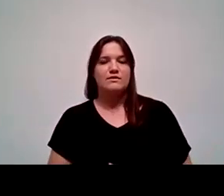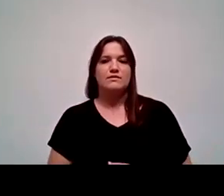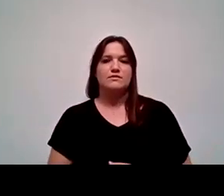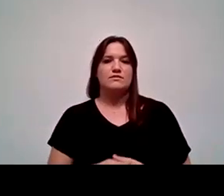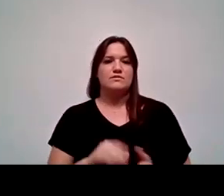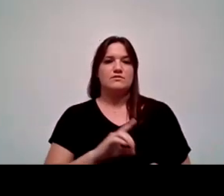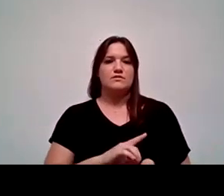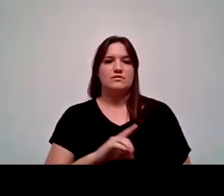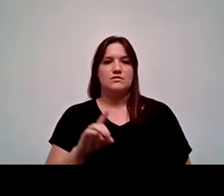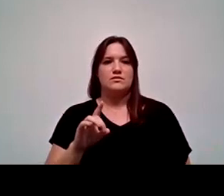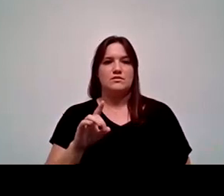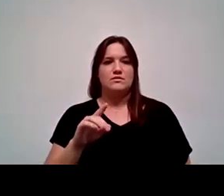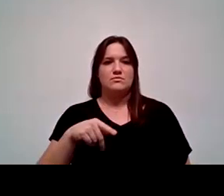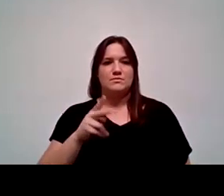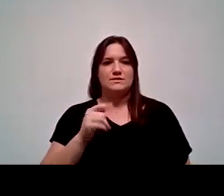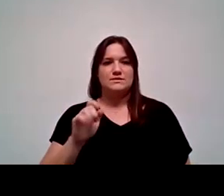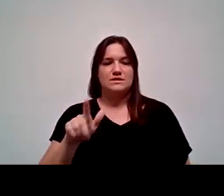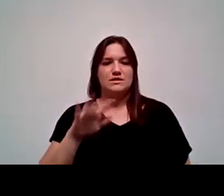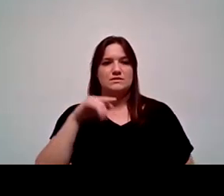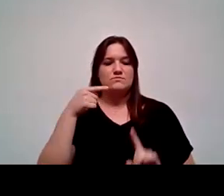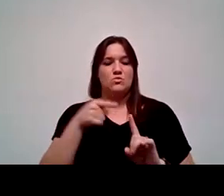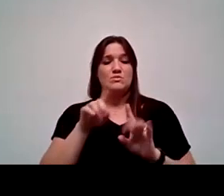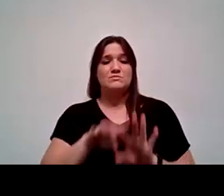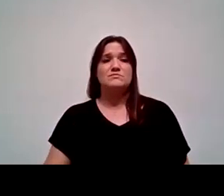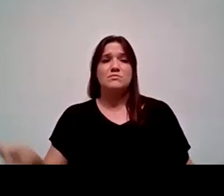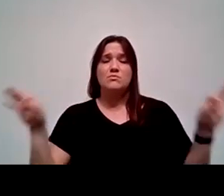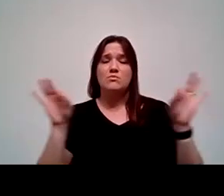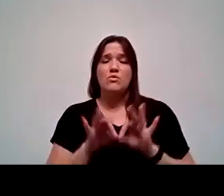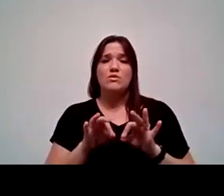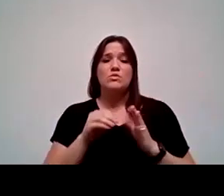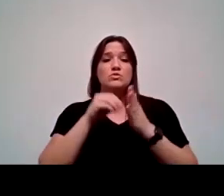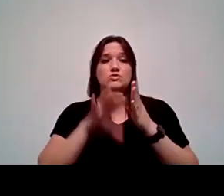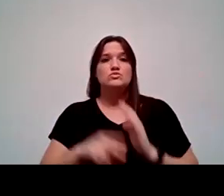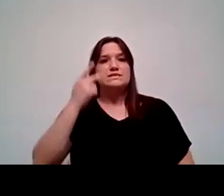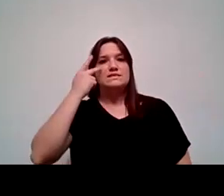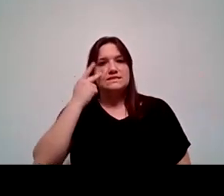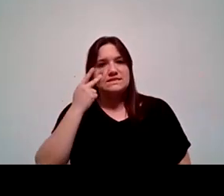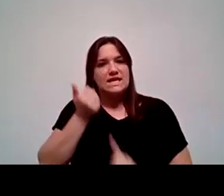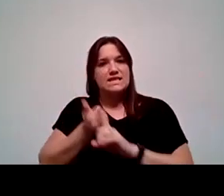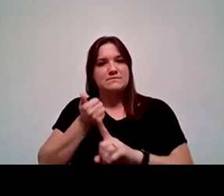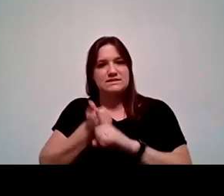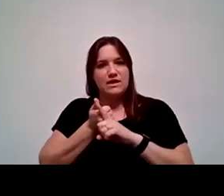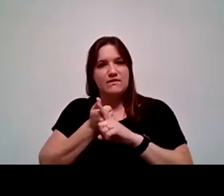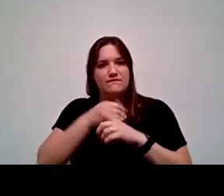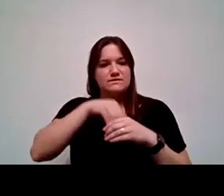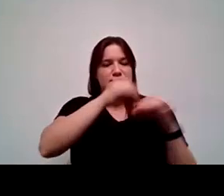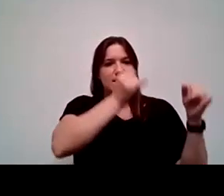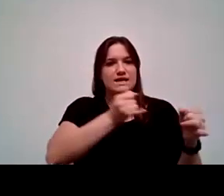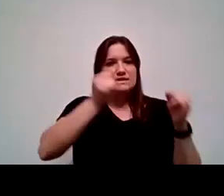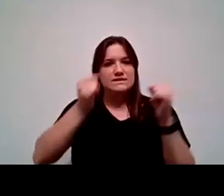Pimentel’s point, those things matter when students can see themselves in individuals that are leaders